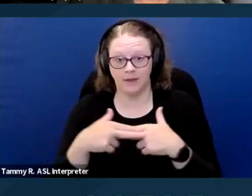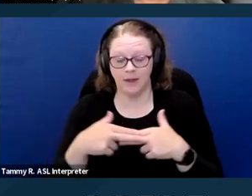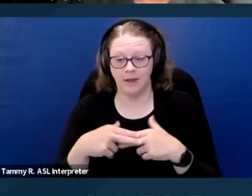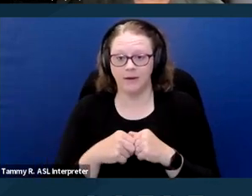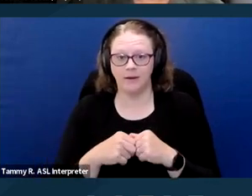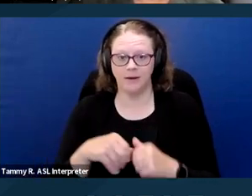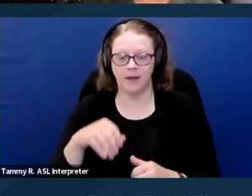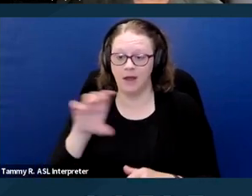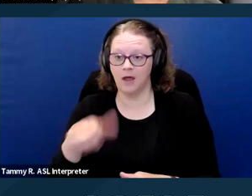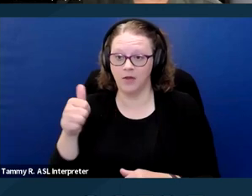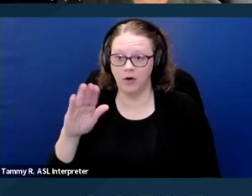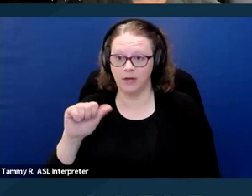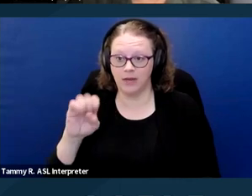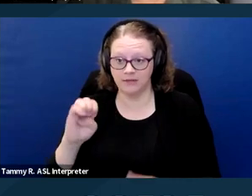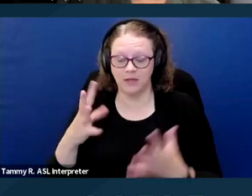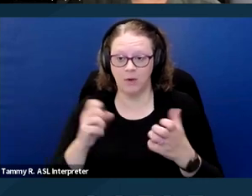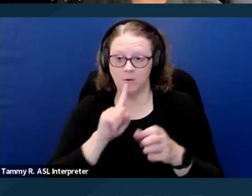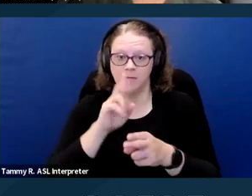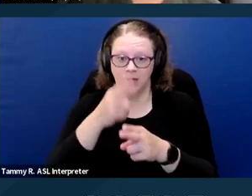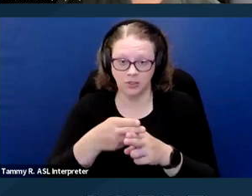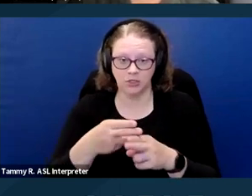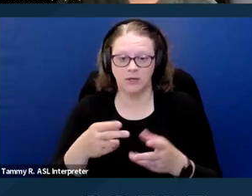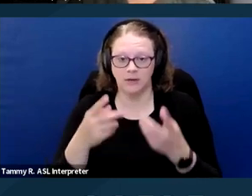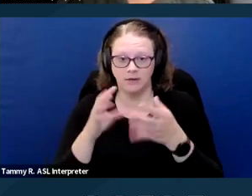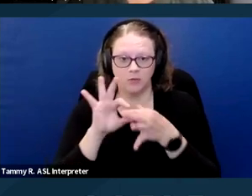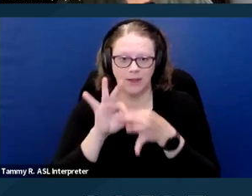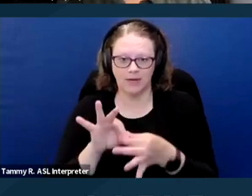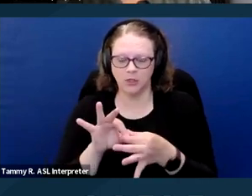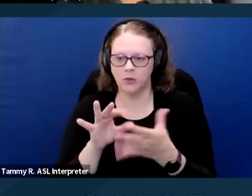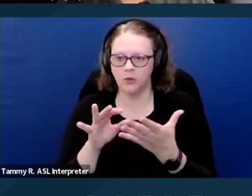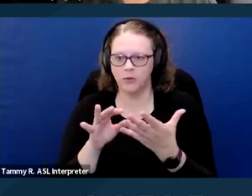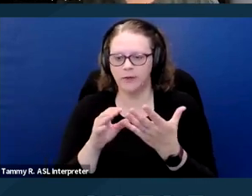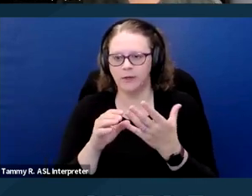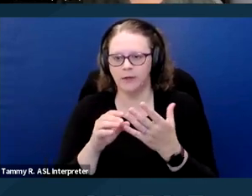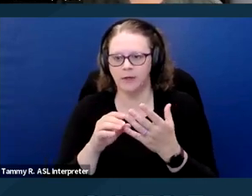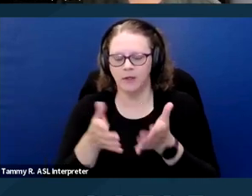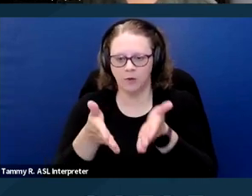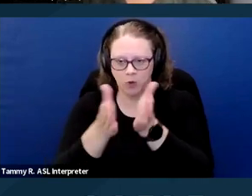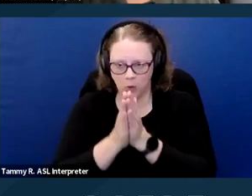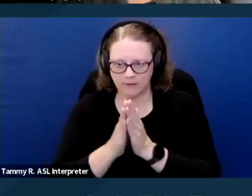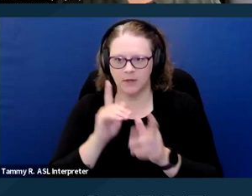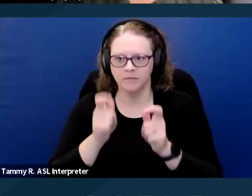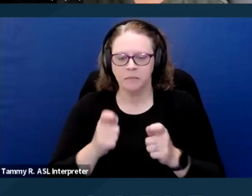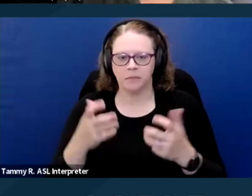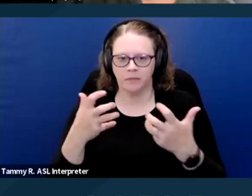Another case I wanted to mention that has to do with the requesting of accommodation